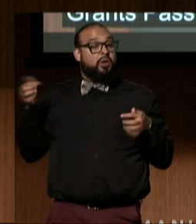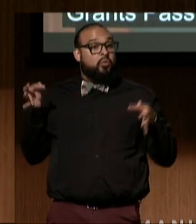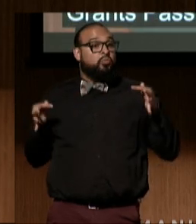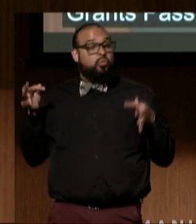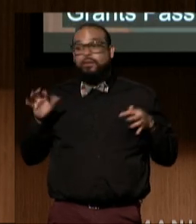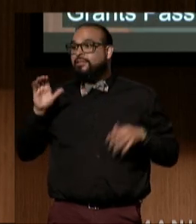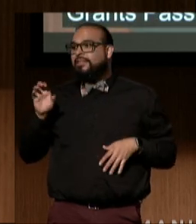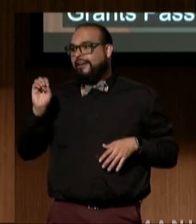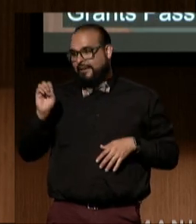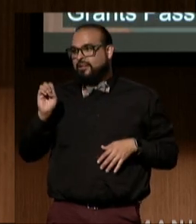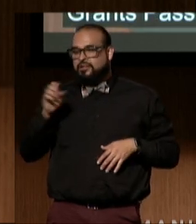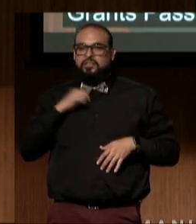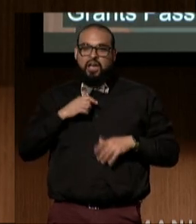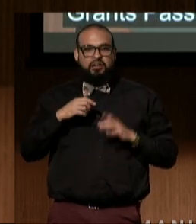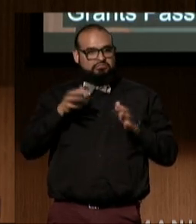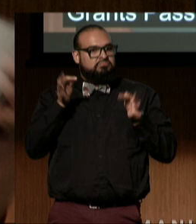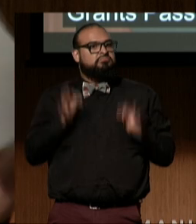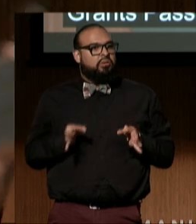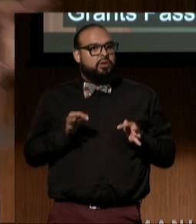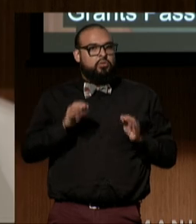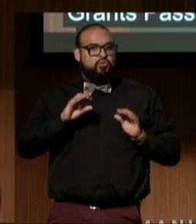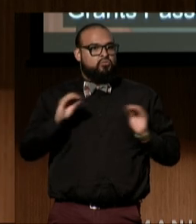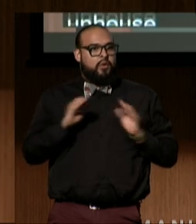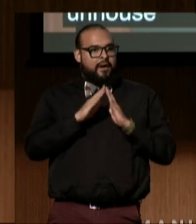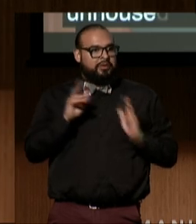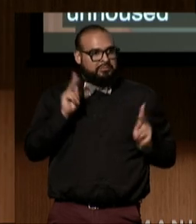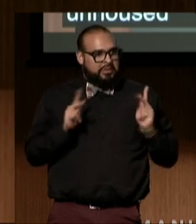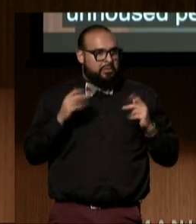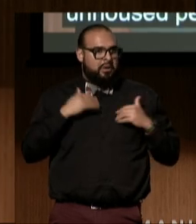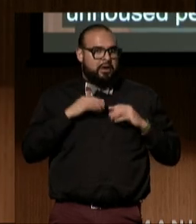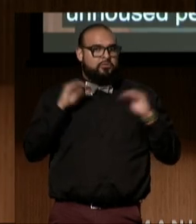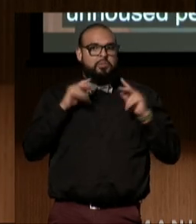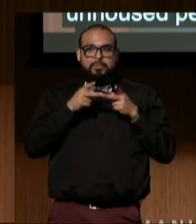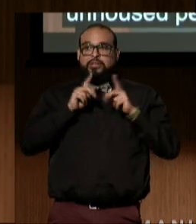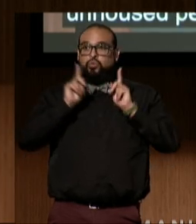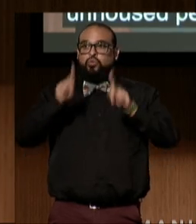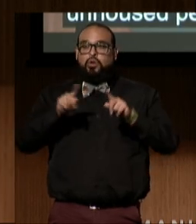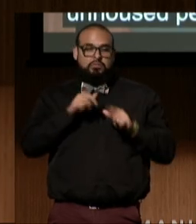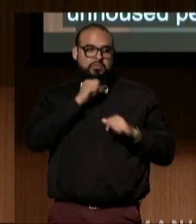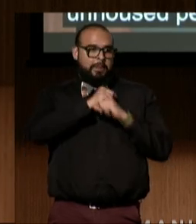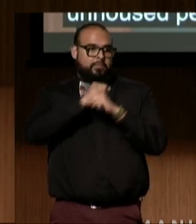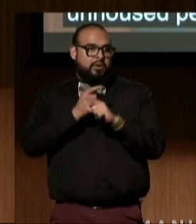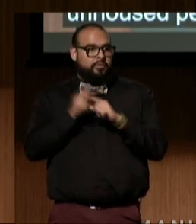that unhoused people who have nowhere to go are not protected by the US Constitution.